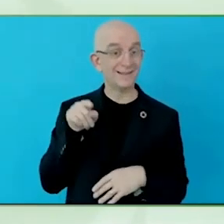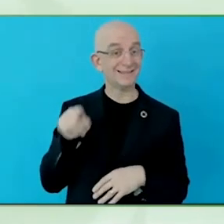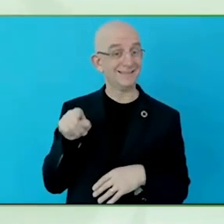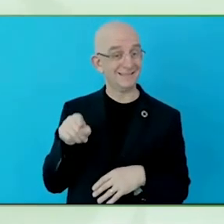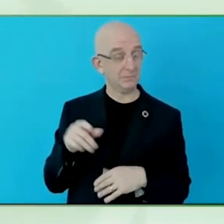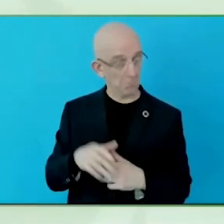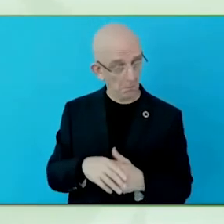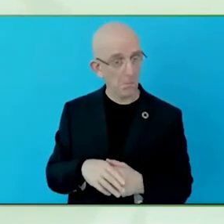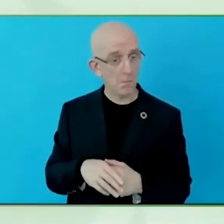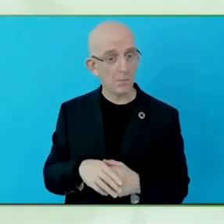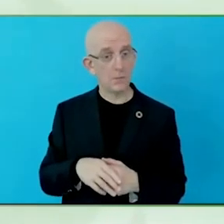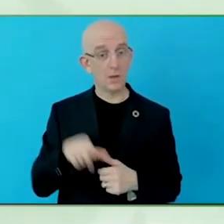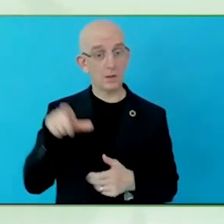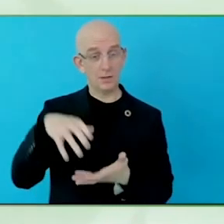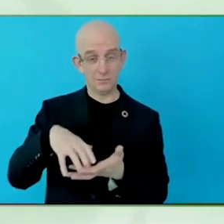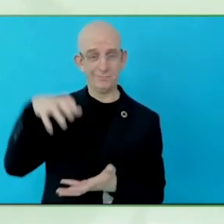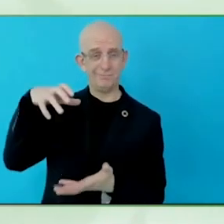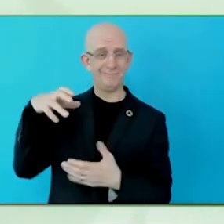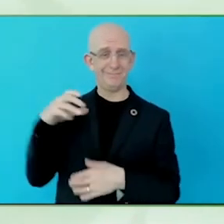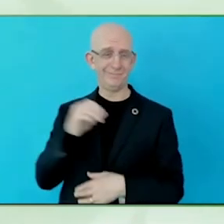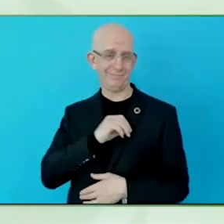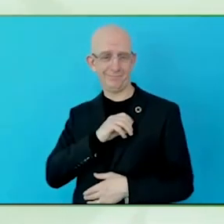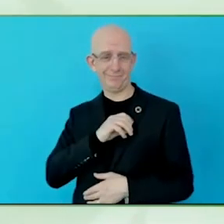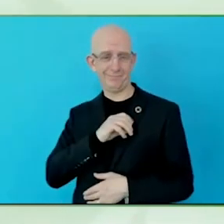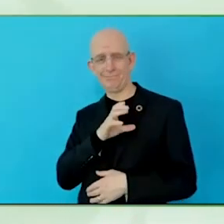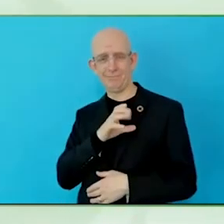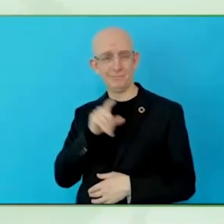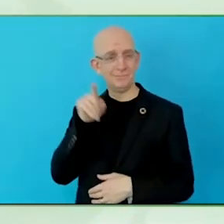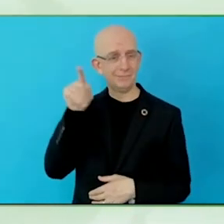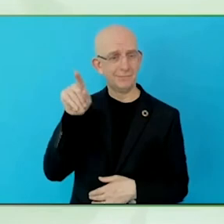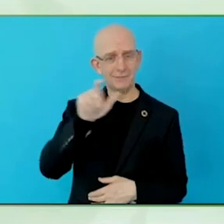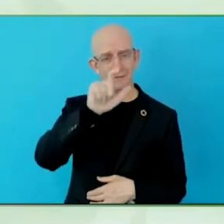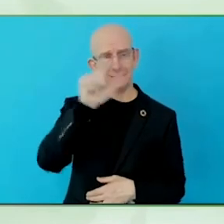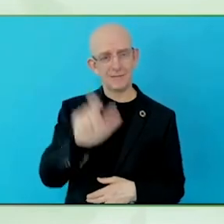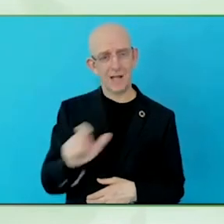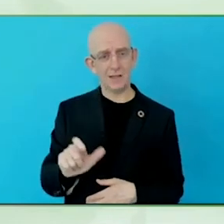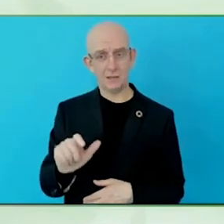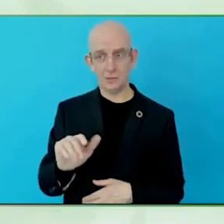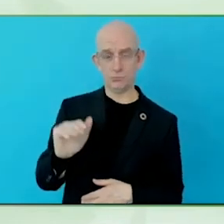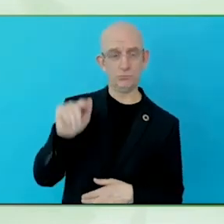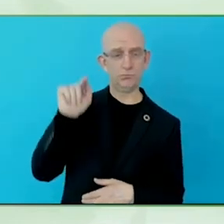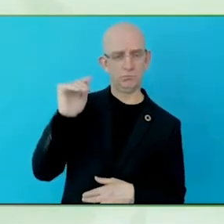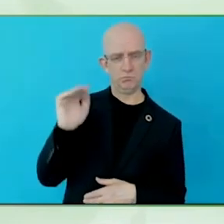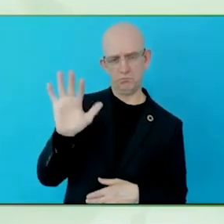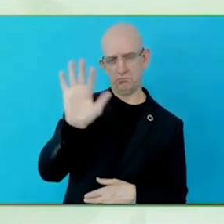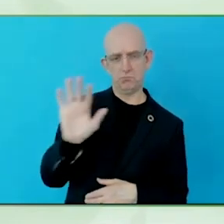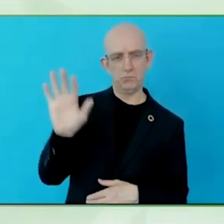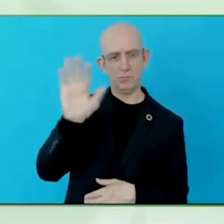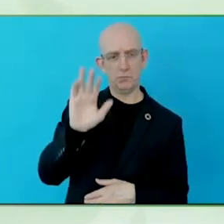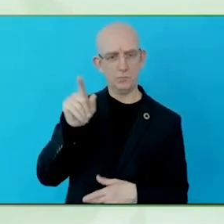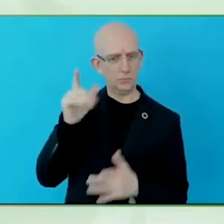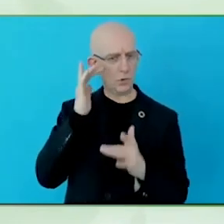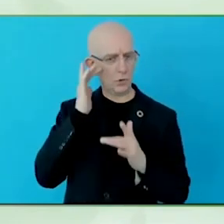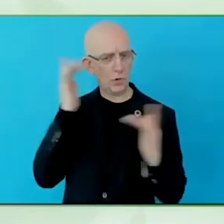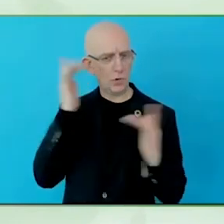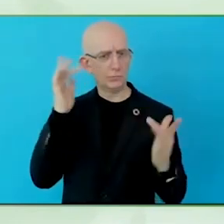And I was surprised to learn from them although actually, thinking deep about it, it was not a surprise.